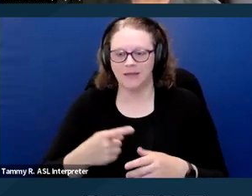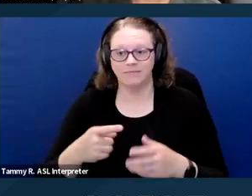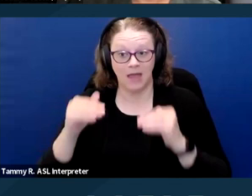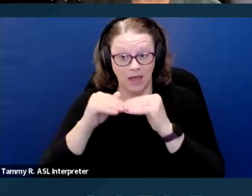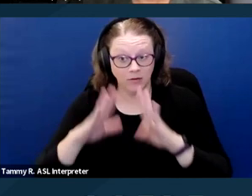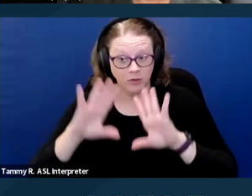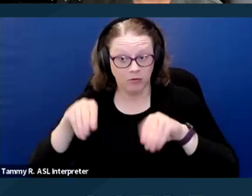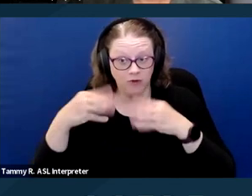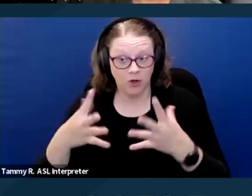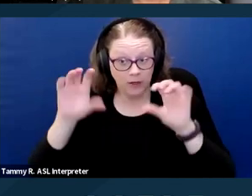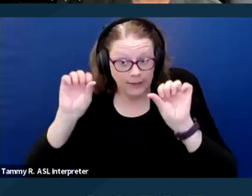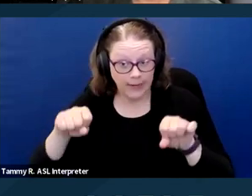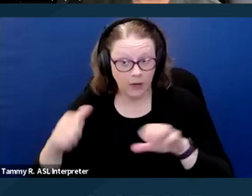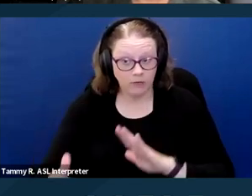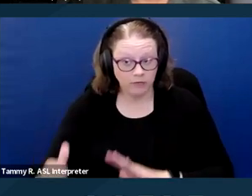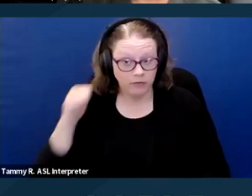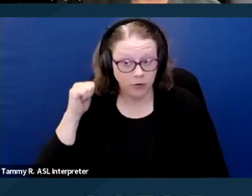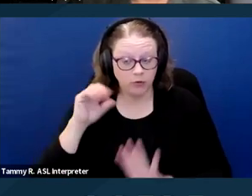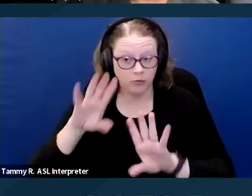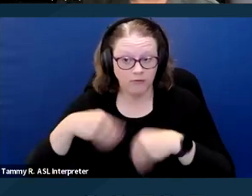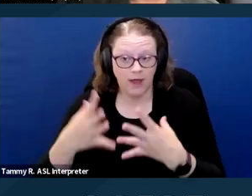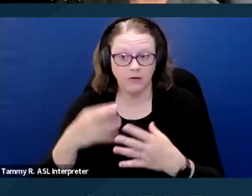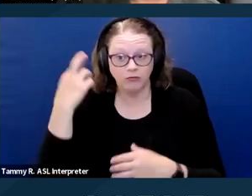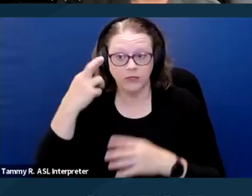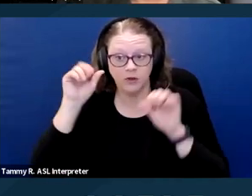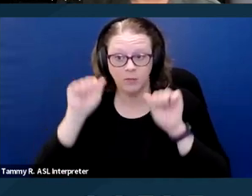to refuse to provide reasonable accommodations